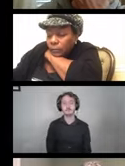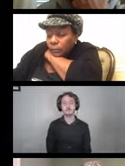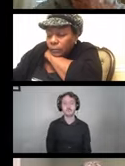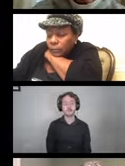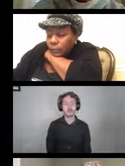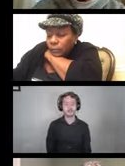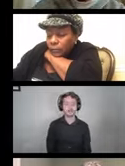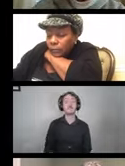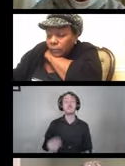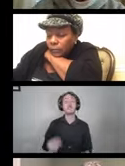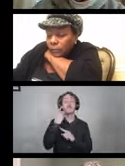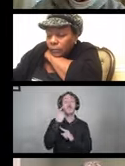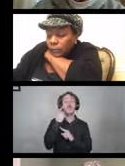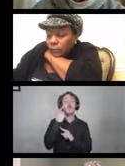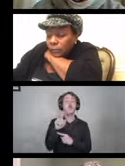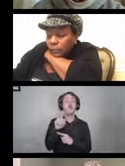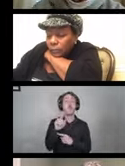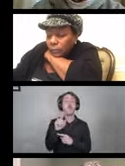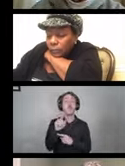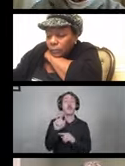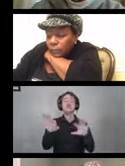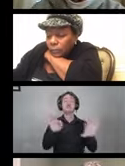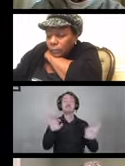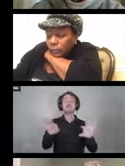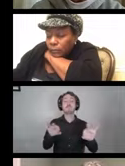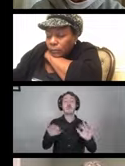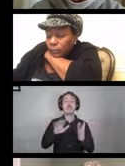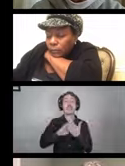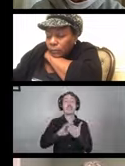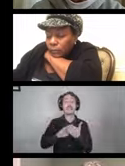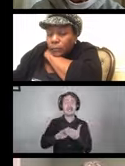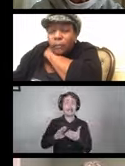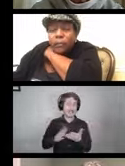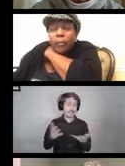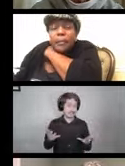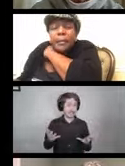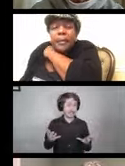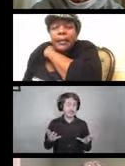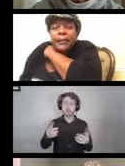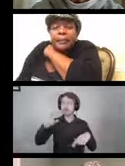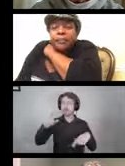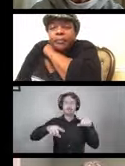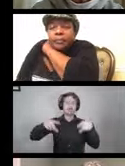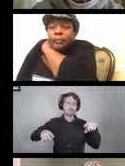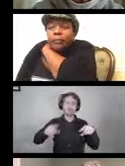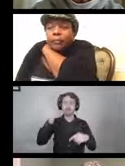So when it comes to choosing cleaning products, there's all sorts of things that you want to consider over